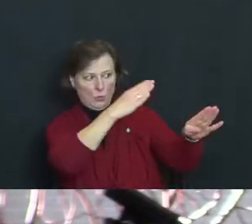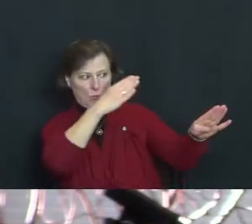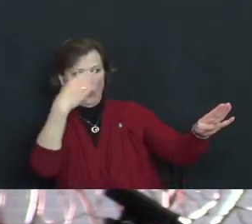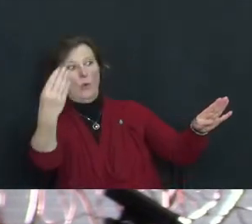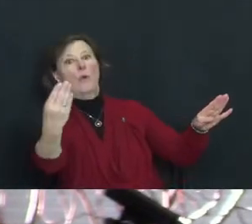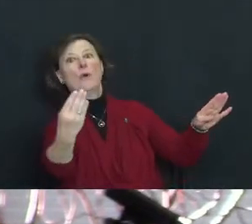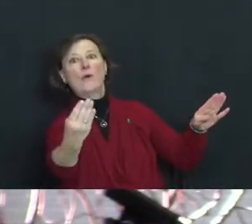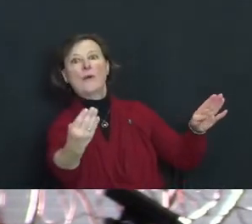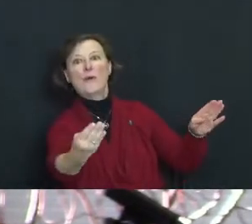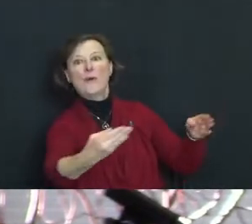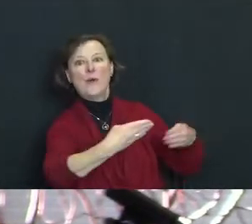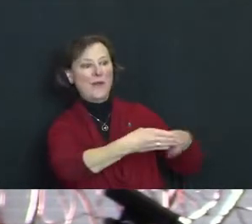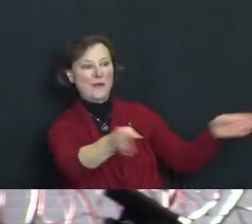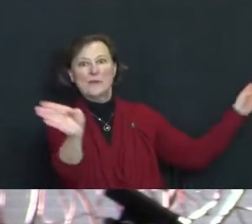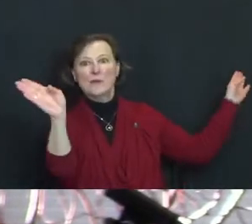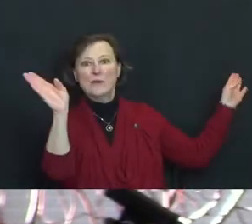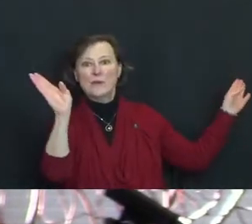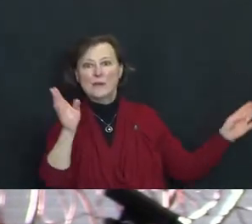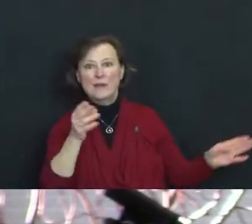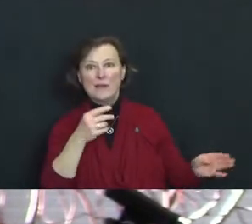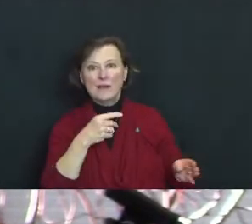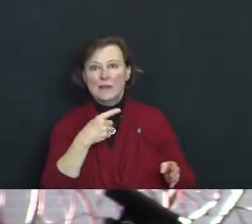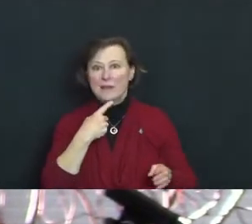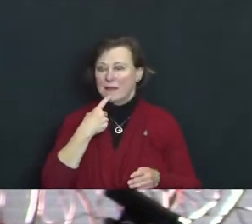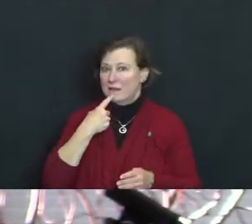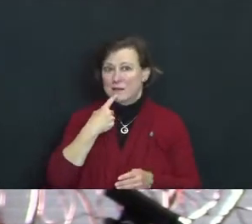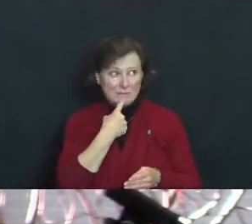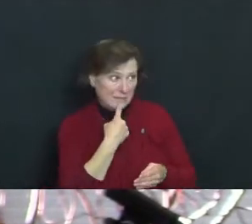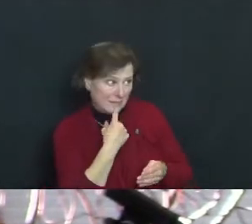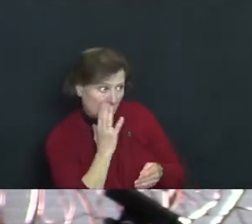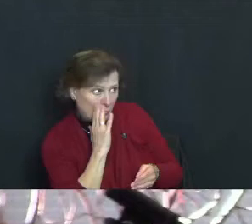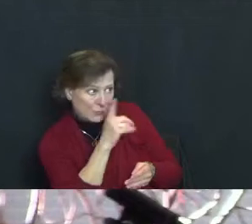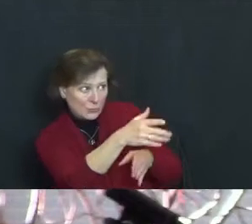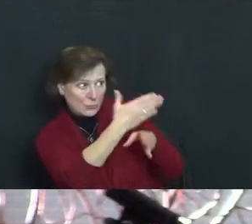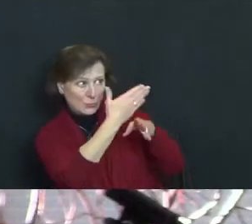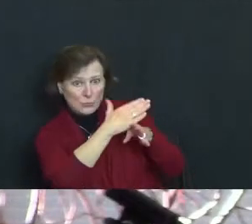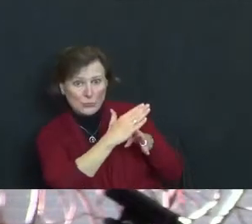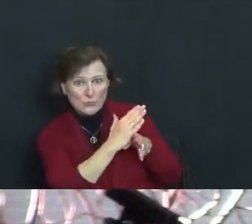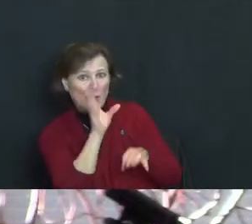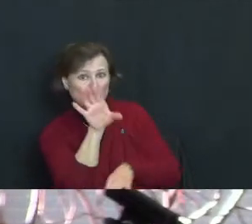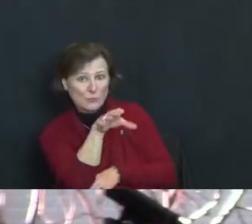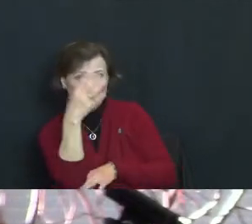Said he, “would you share with me Christmas dinner?”